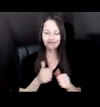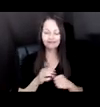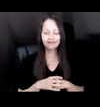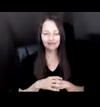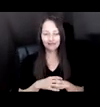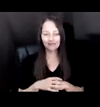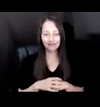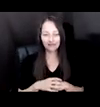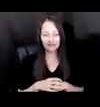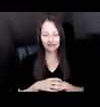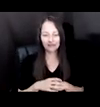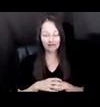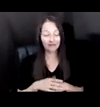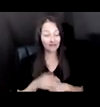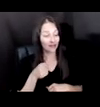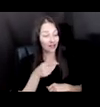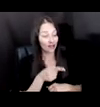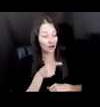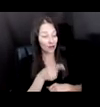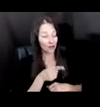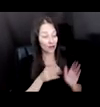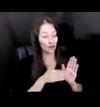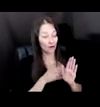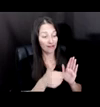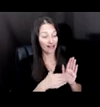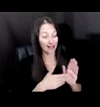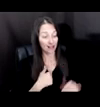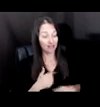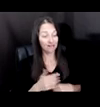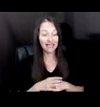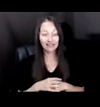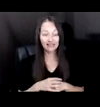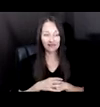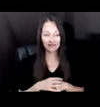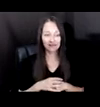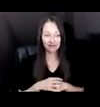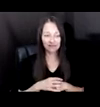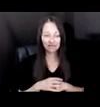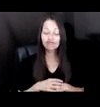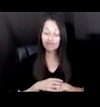ARE YOU A REFLECTION OF ME? IN SOME WAYS I AM A MIRROR OF YOU.